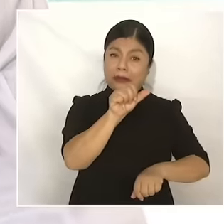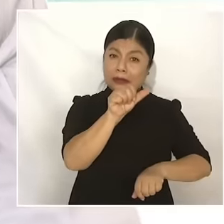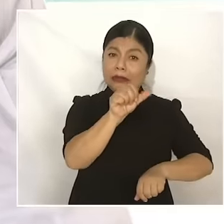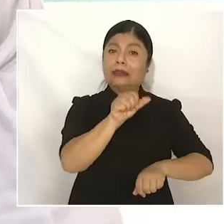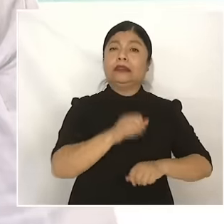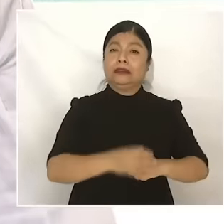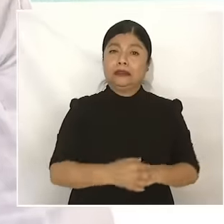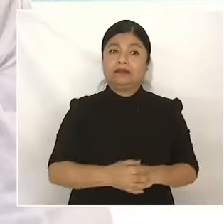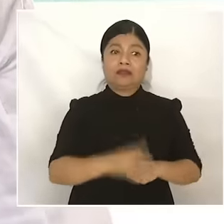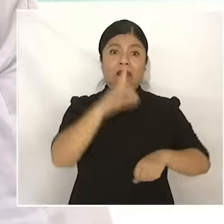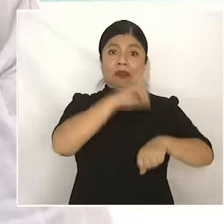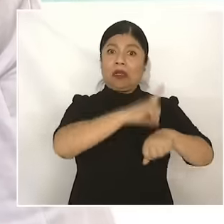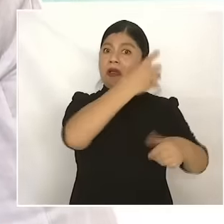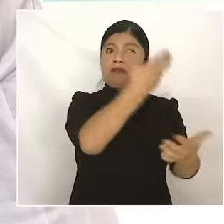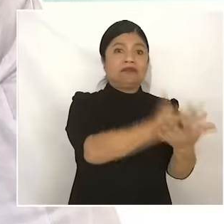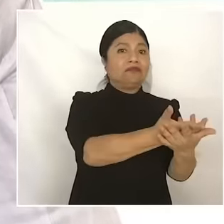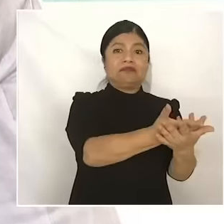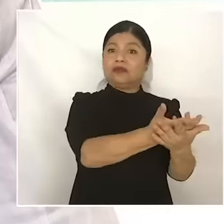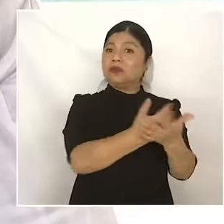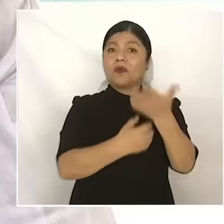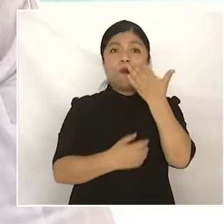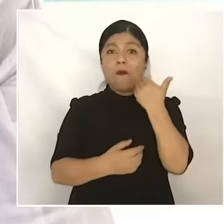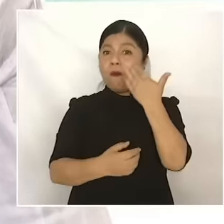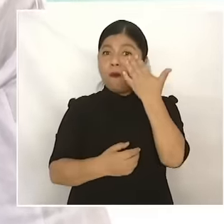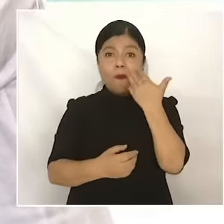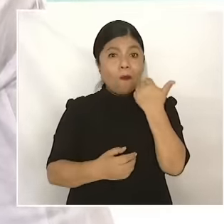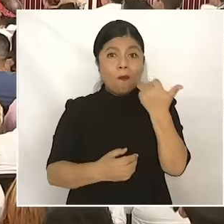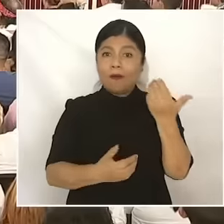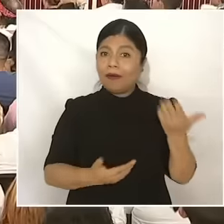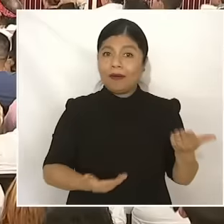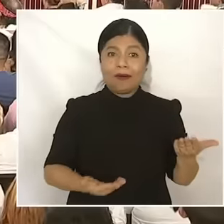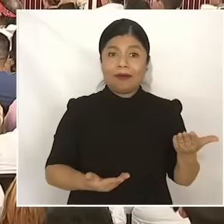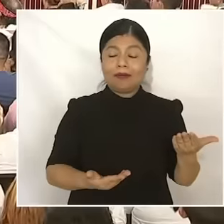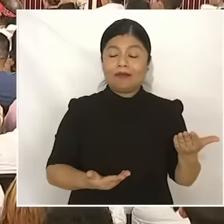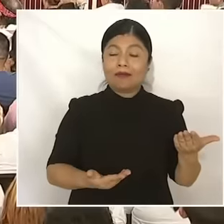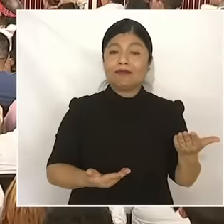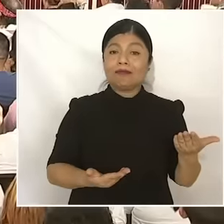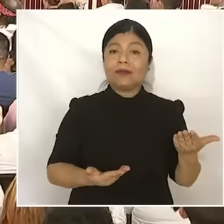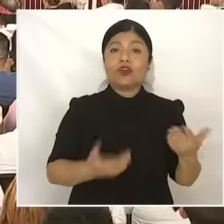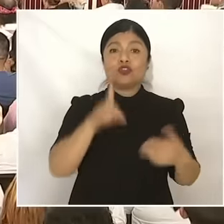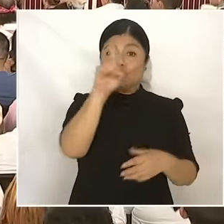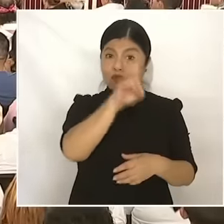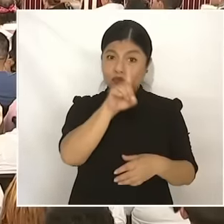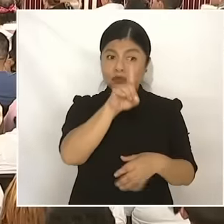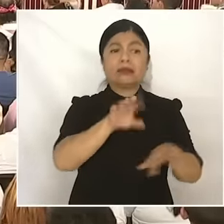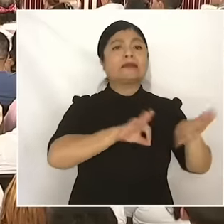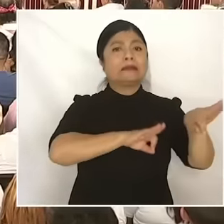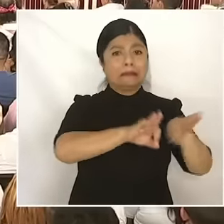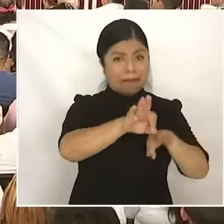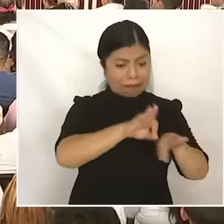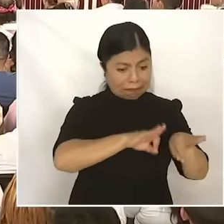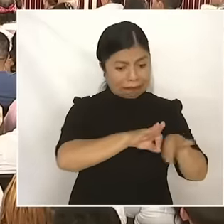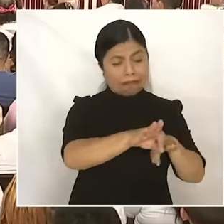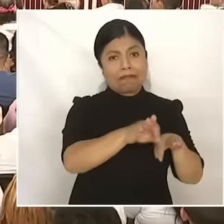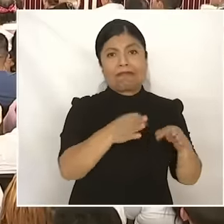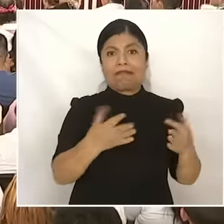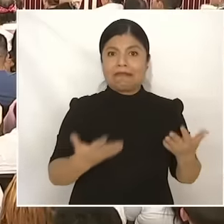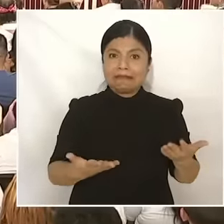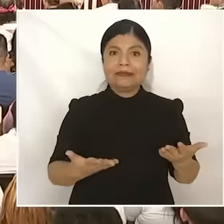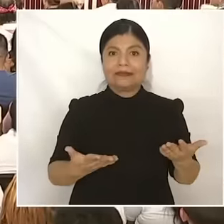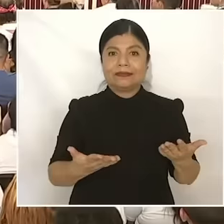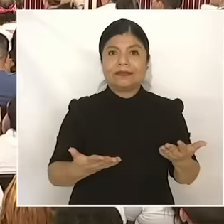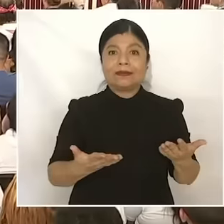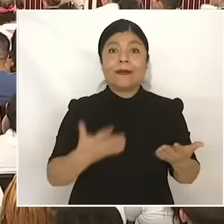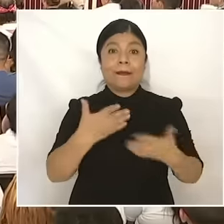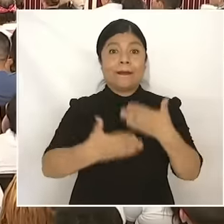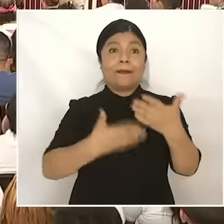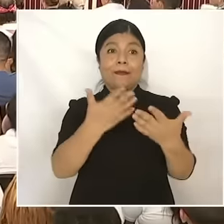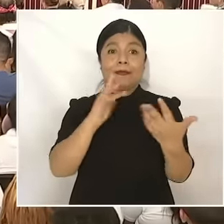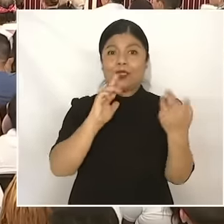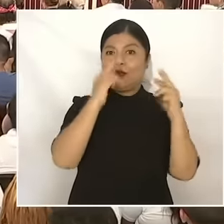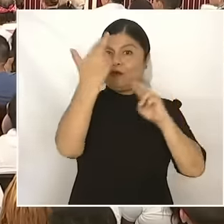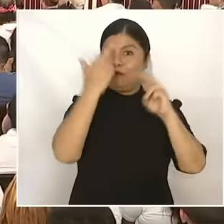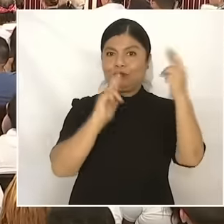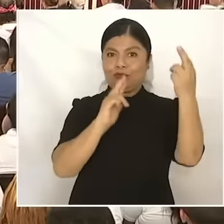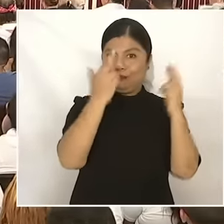of rest, we worked until Sundays, so with the revolution it was possible to improve the